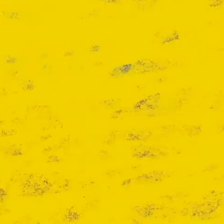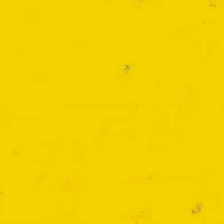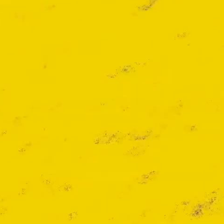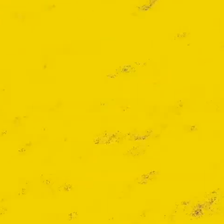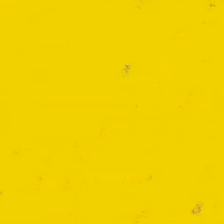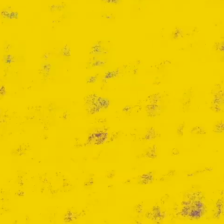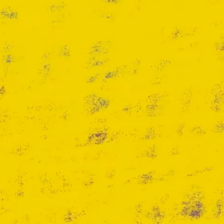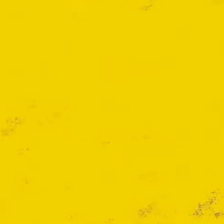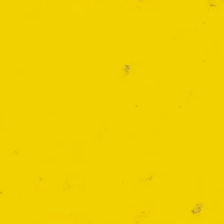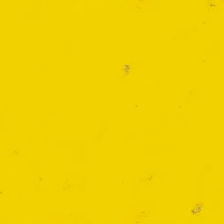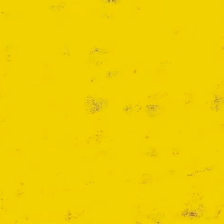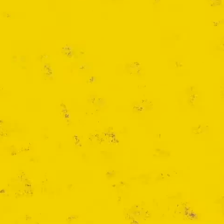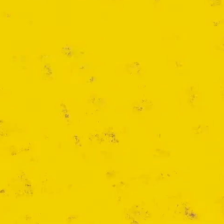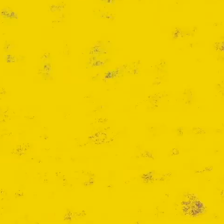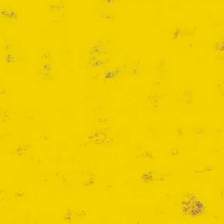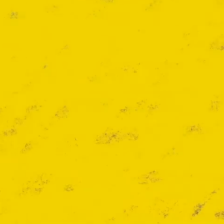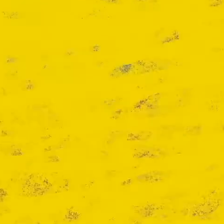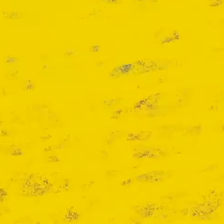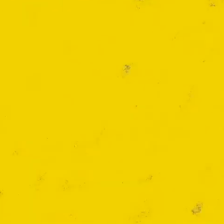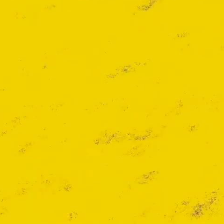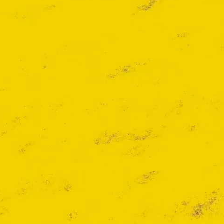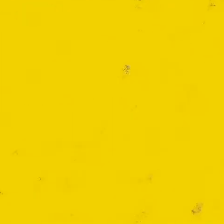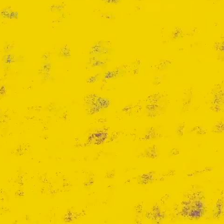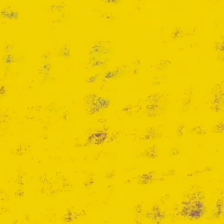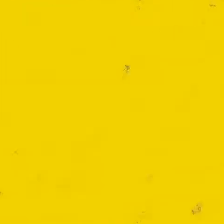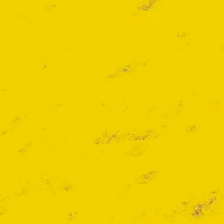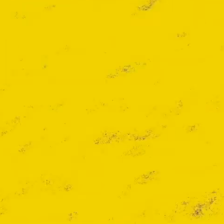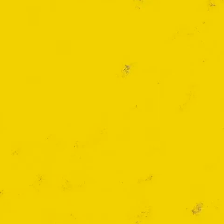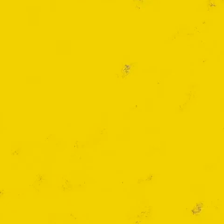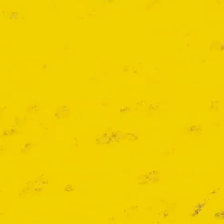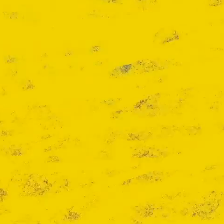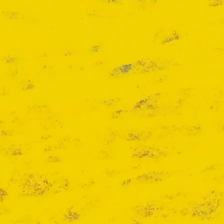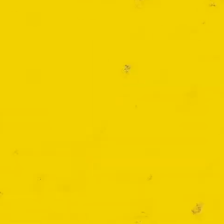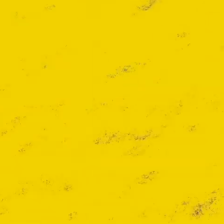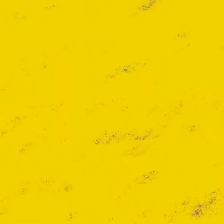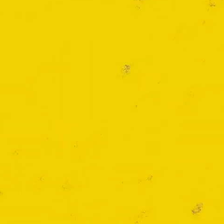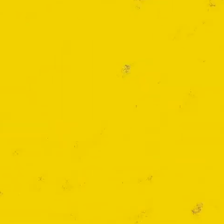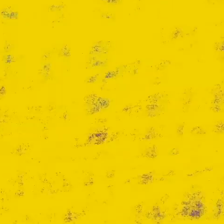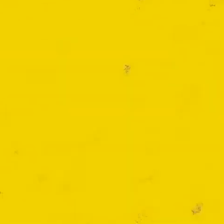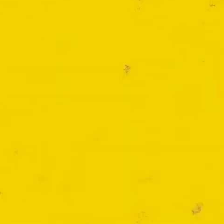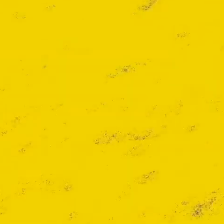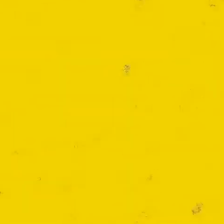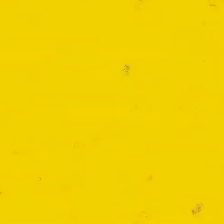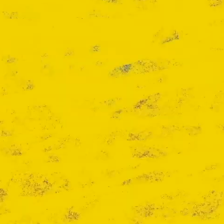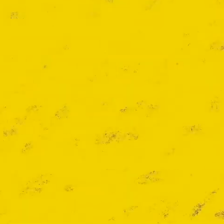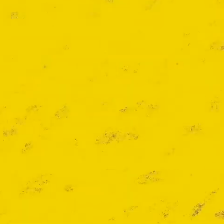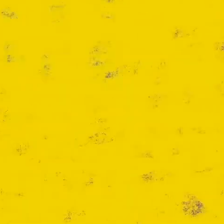Very Musical Mouse – The Butterfly - part 2